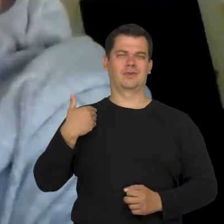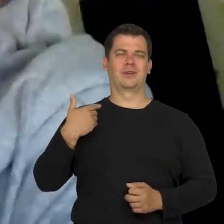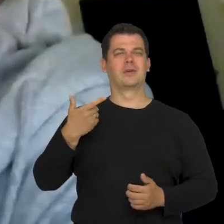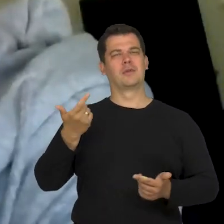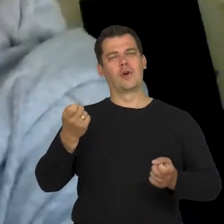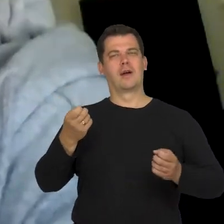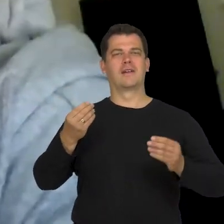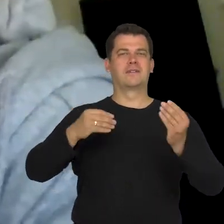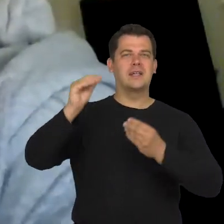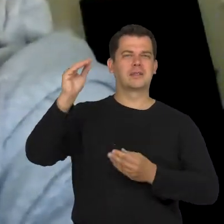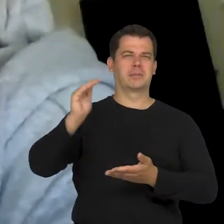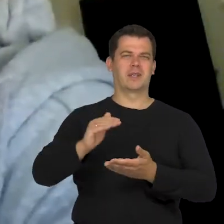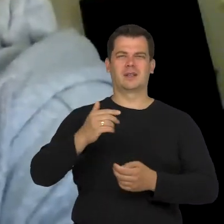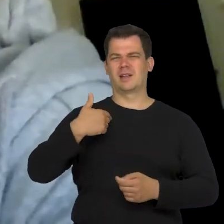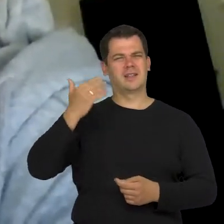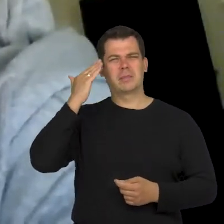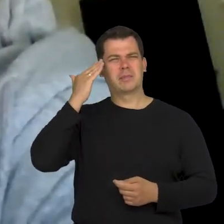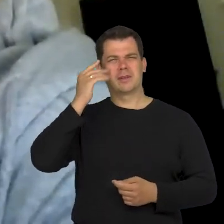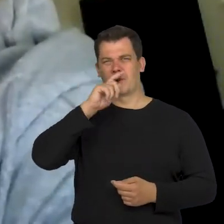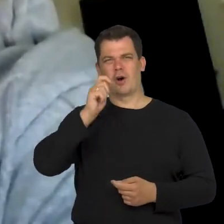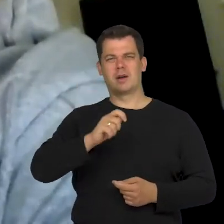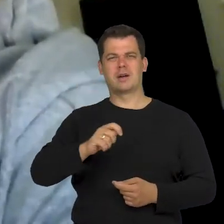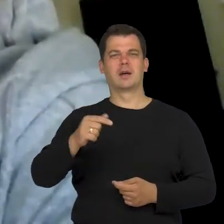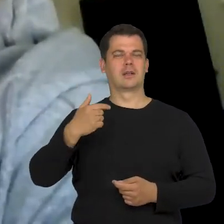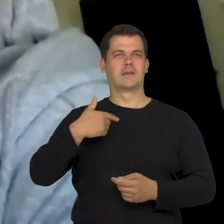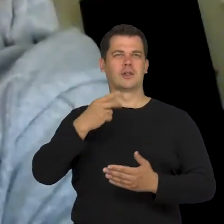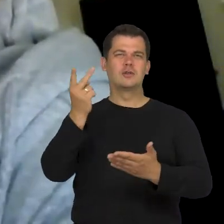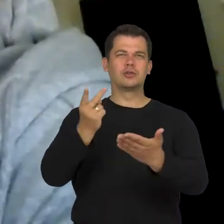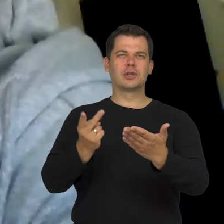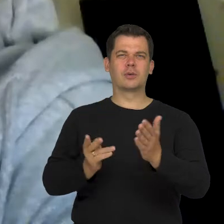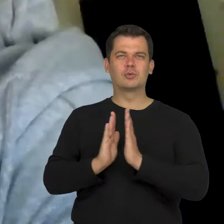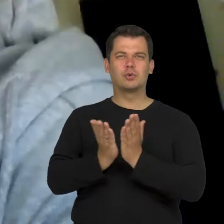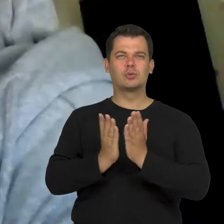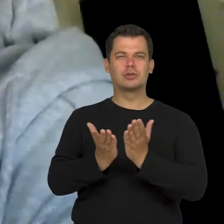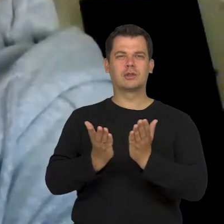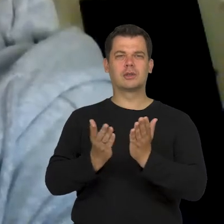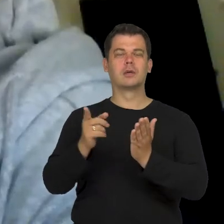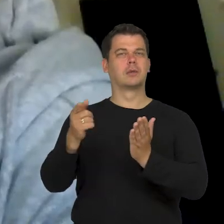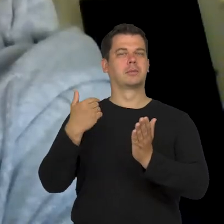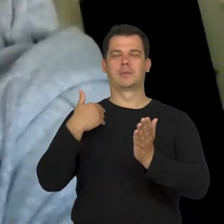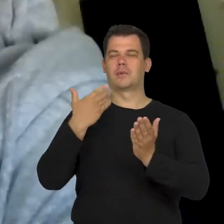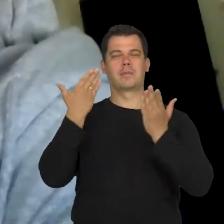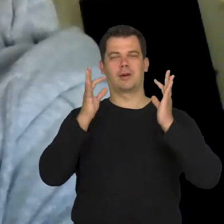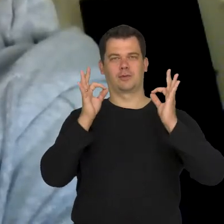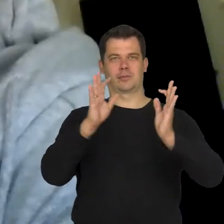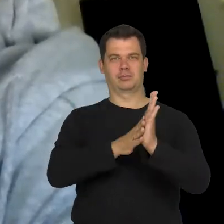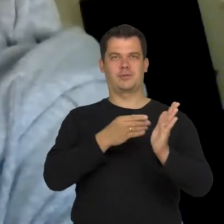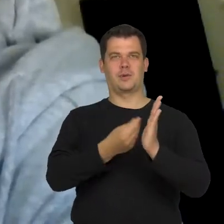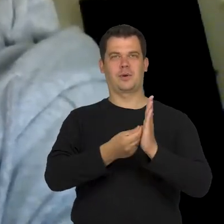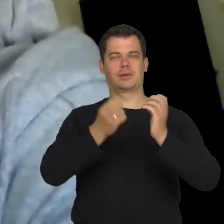I remember a quote, but I can't remember the book in which I found it. This is a good cultural example.